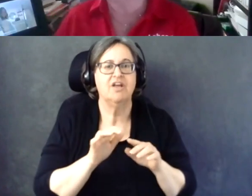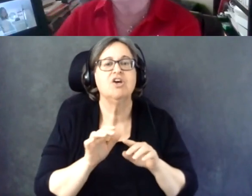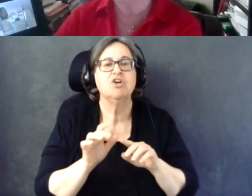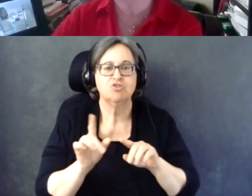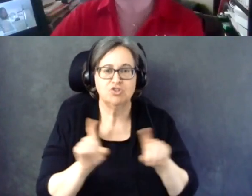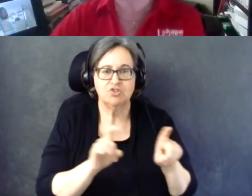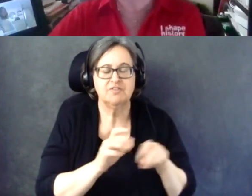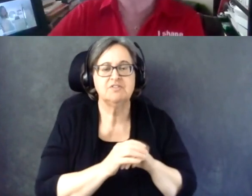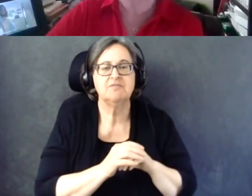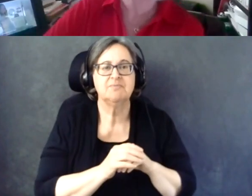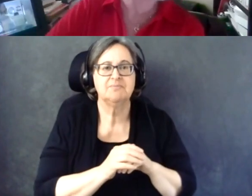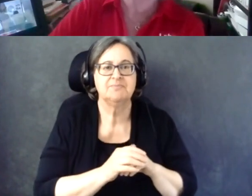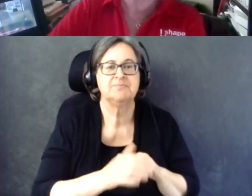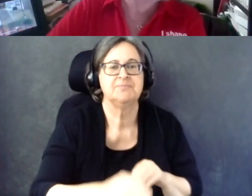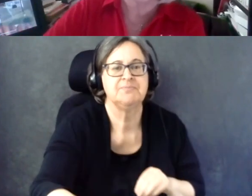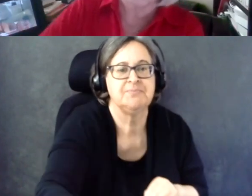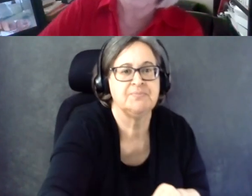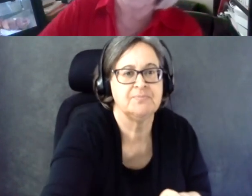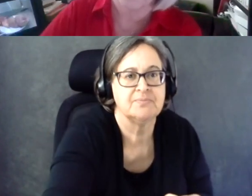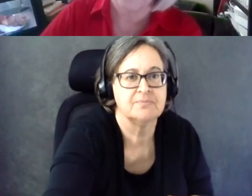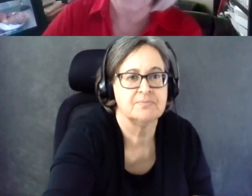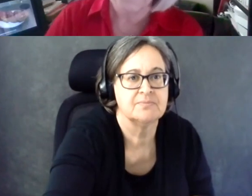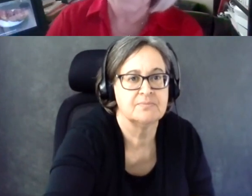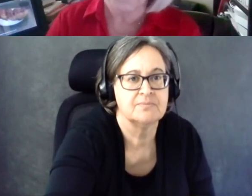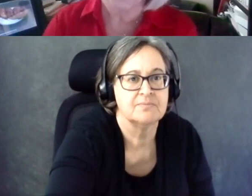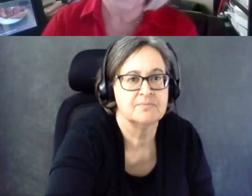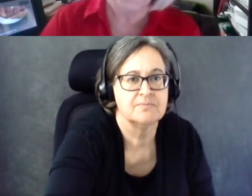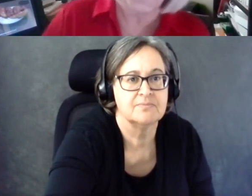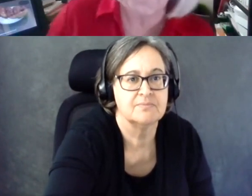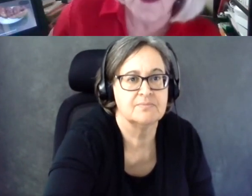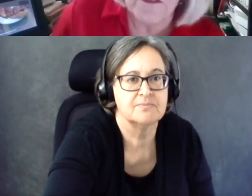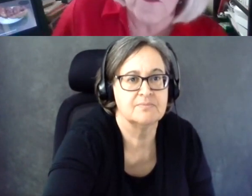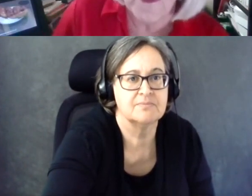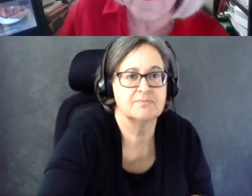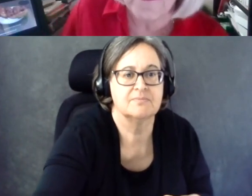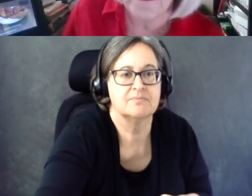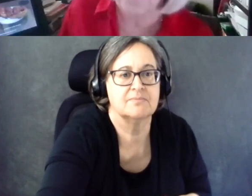and provided to us. So there's lots of ways.